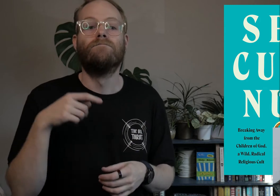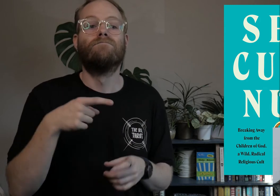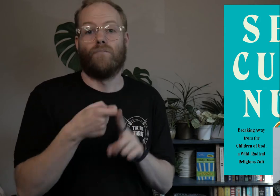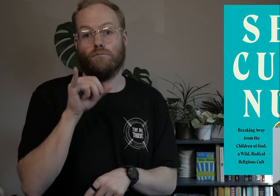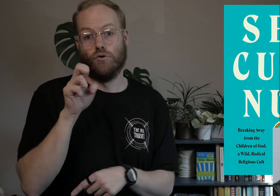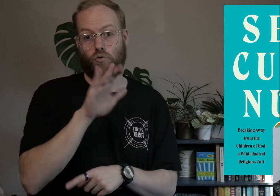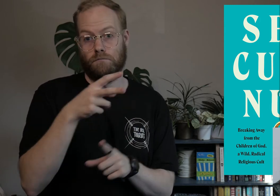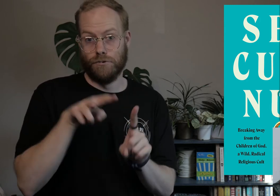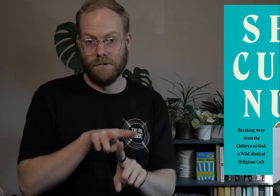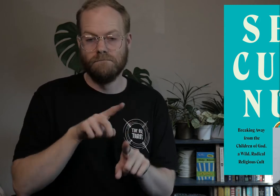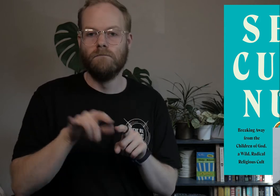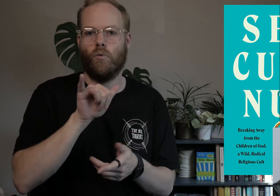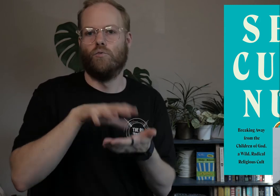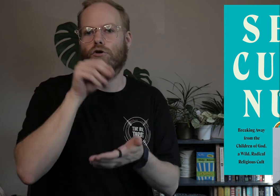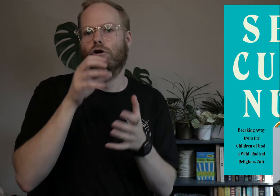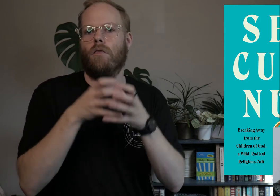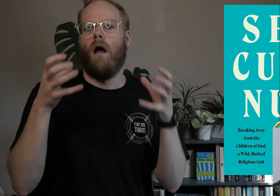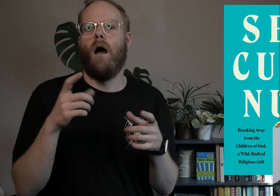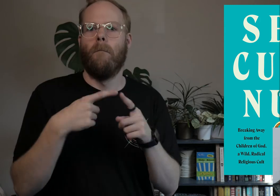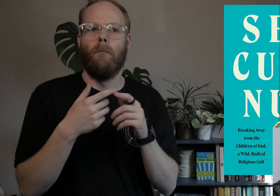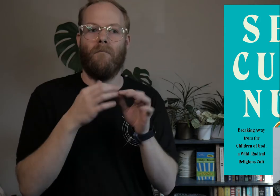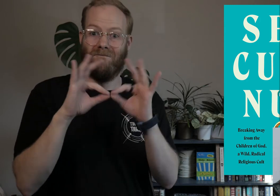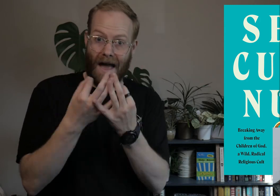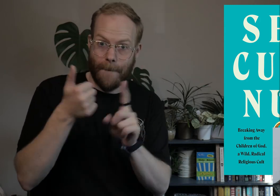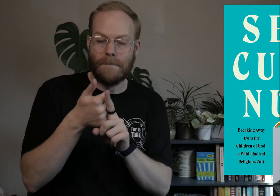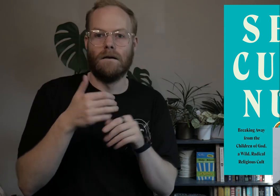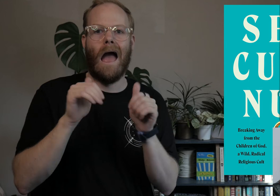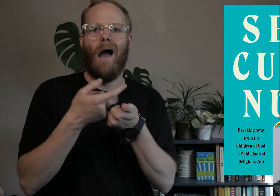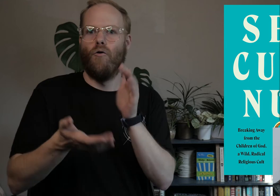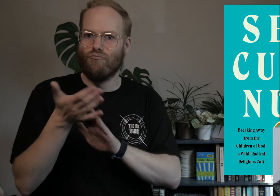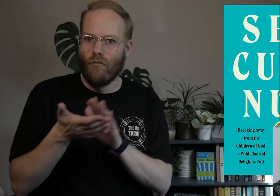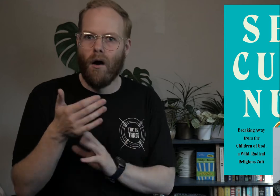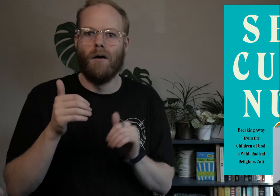This is from Jones’s perspective, but we also learn a lot about the Family and how it was run,